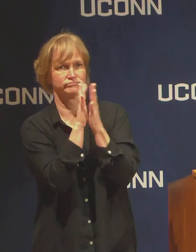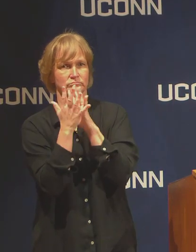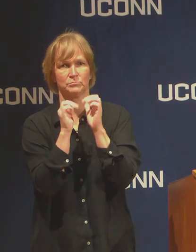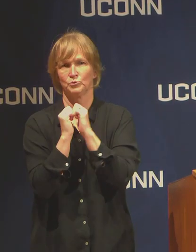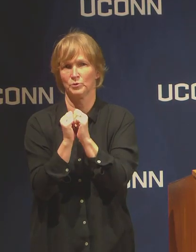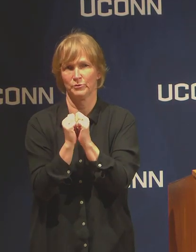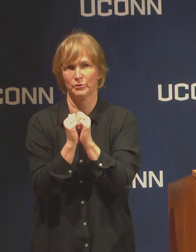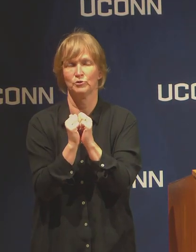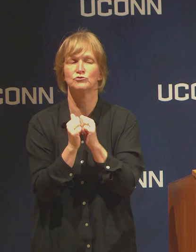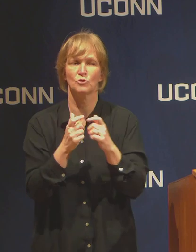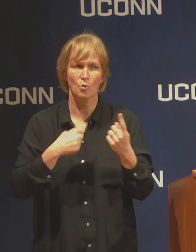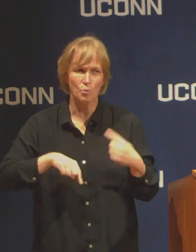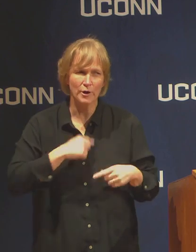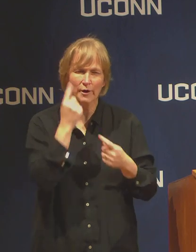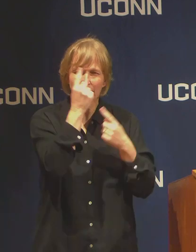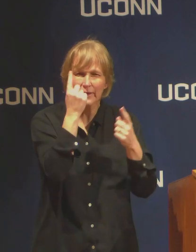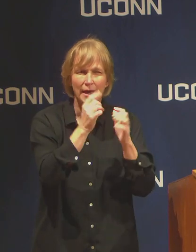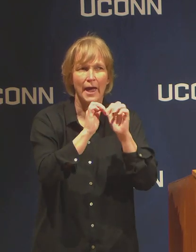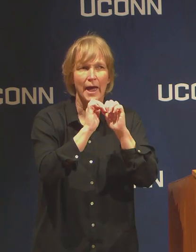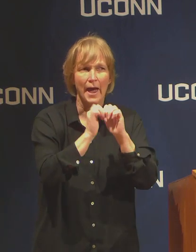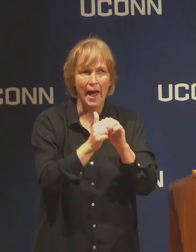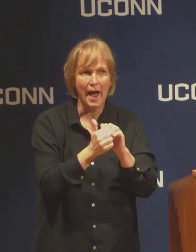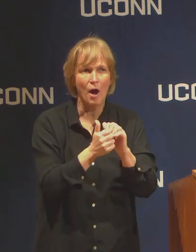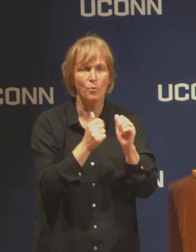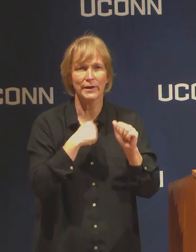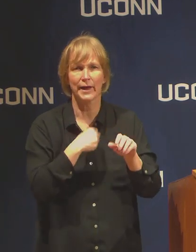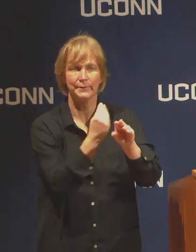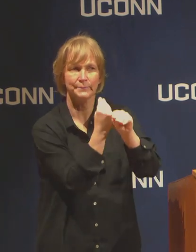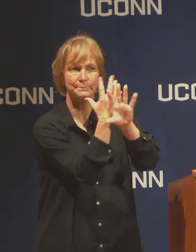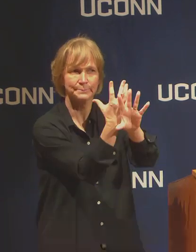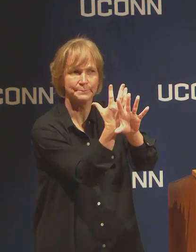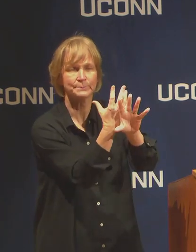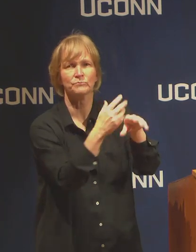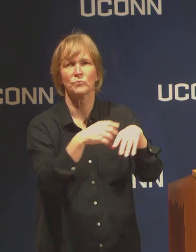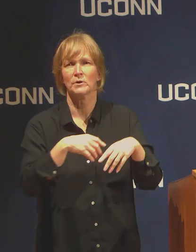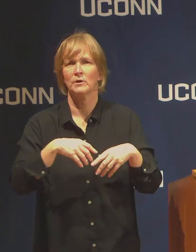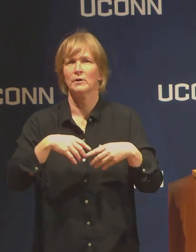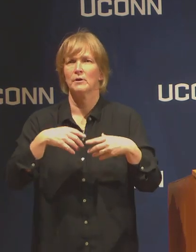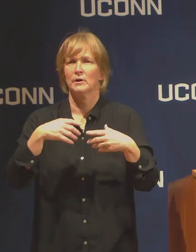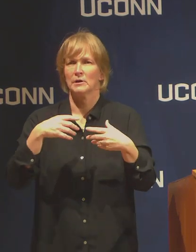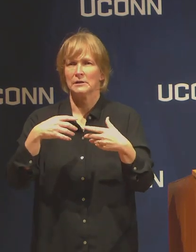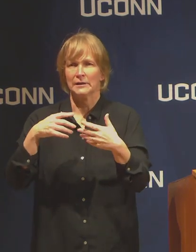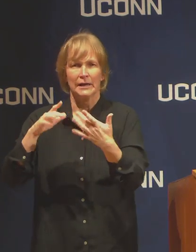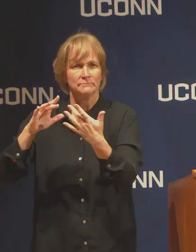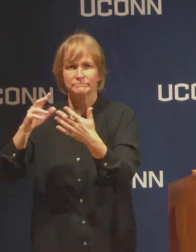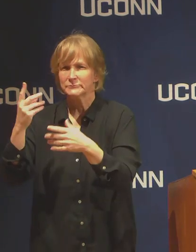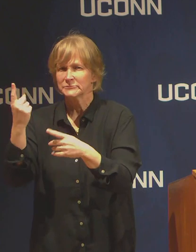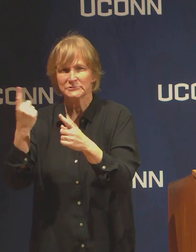about ways to virtually engage communities, and we're encouraging that. If there are ways to